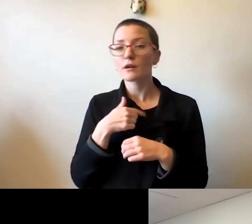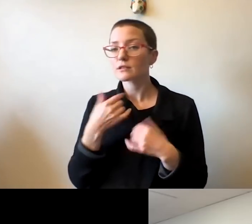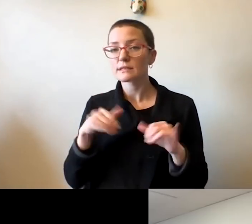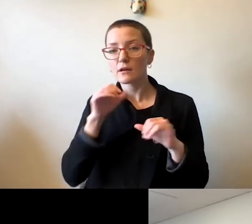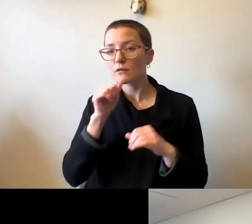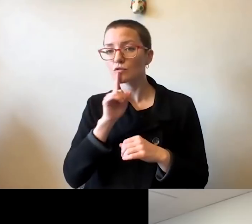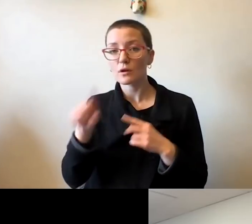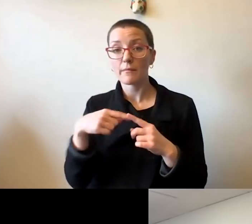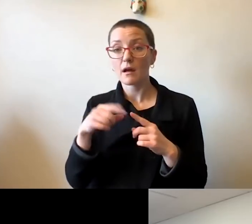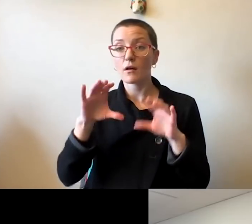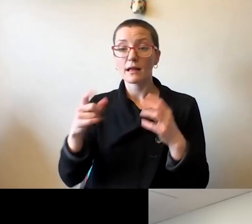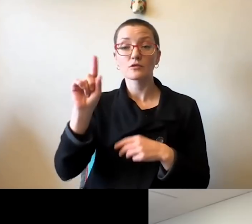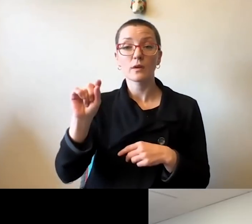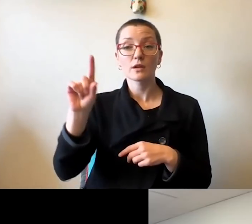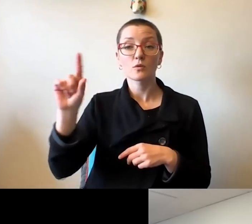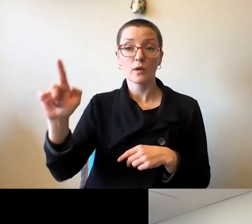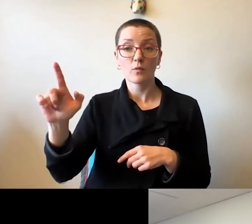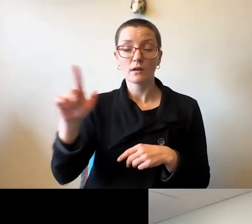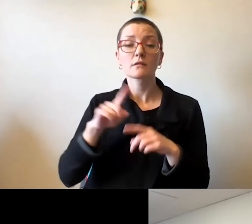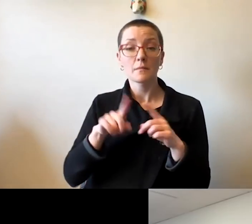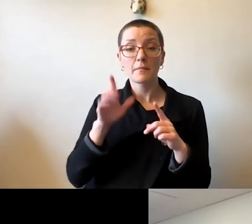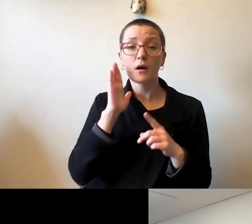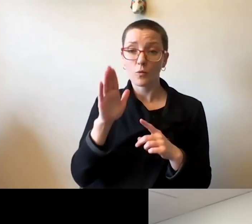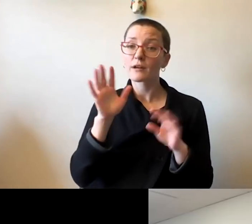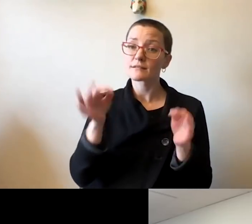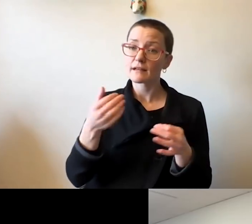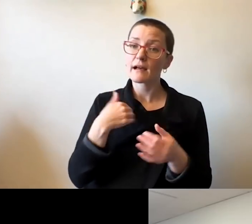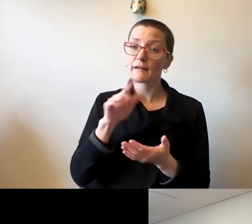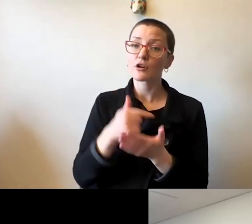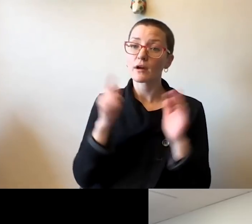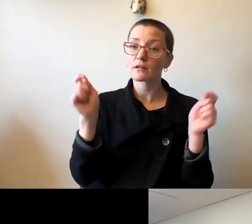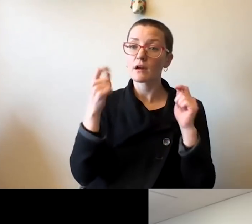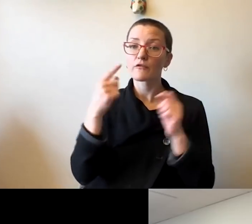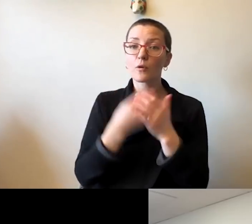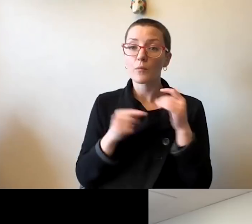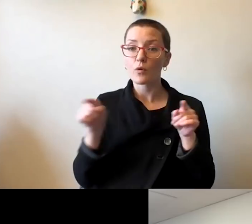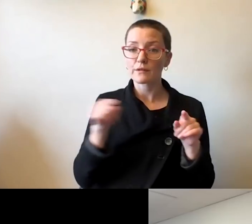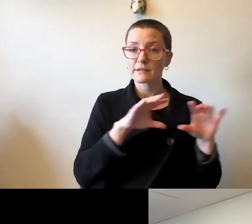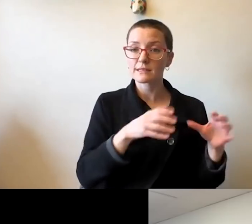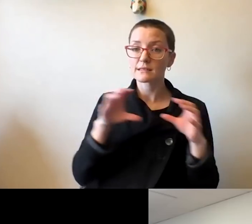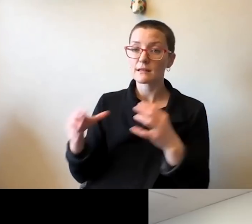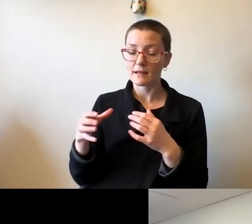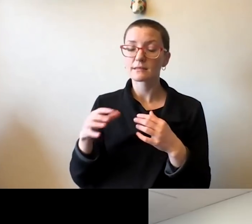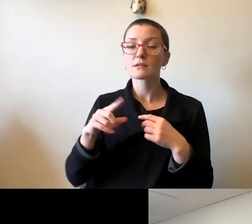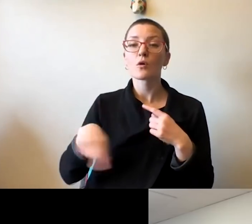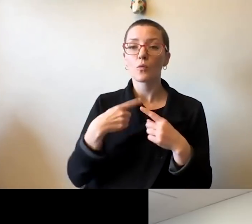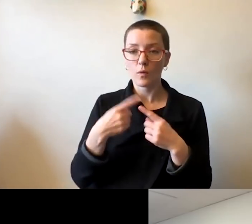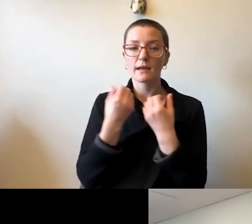But let me just say simply, we will definitely have a graduation for both of these classes as soon as is safe to do so.